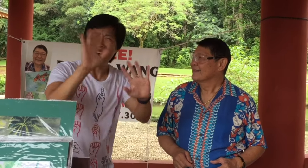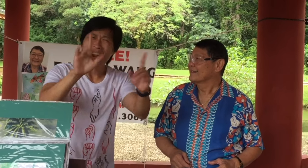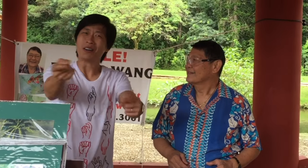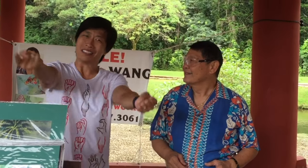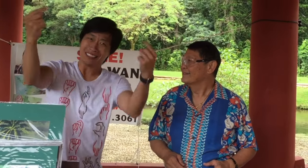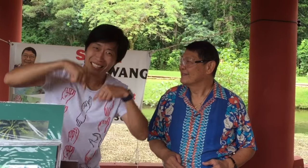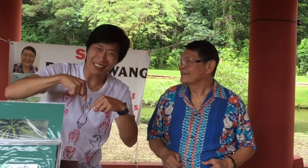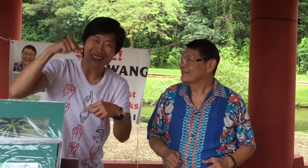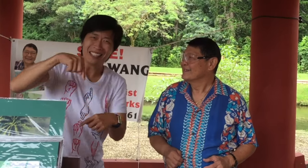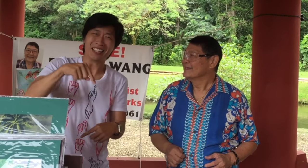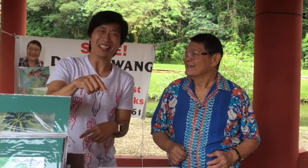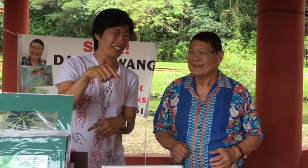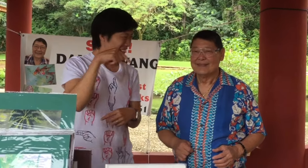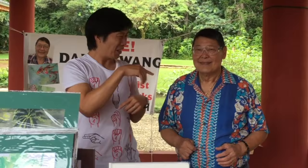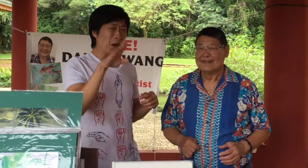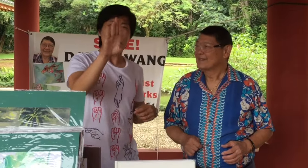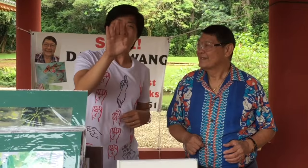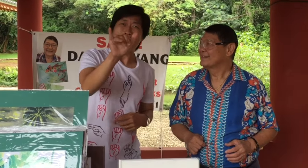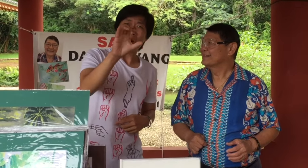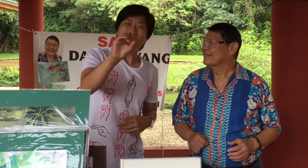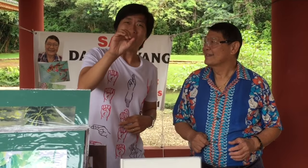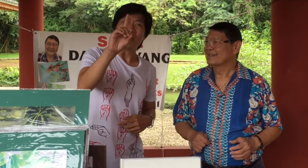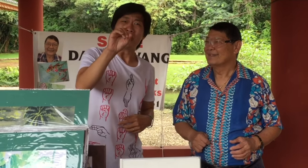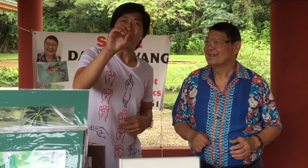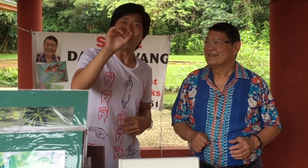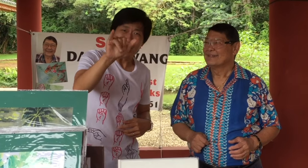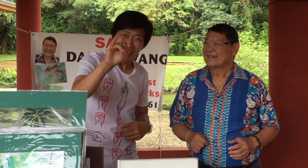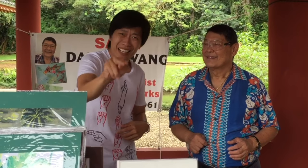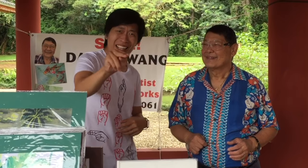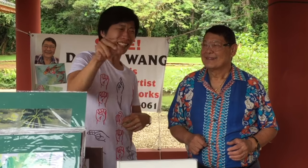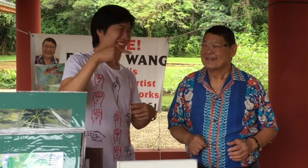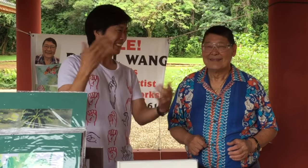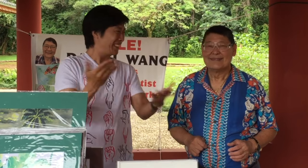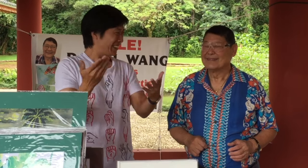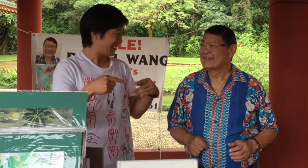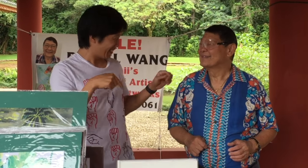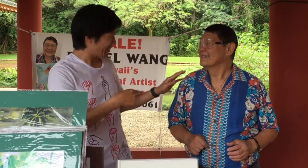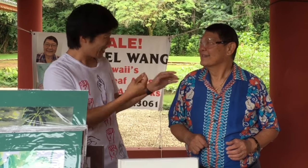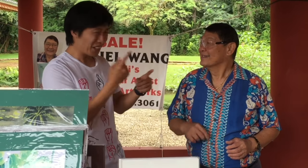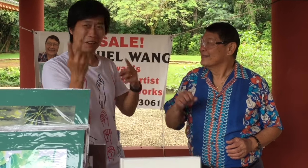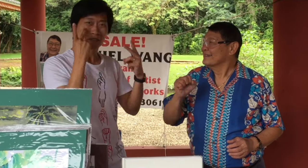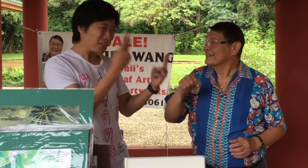Visit Byodo-in Temple in Kaneohe!